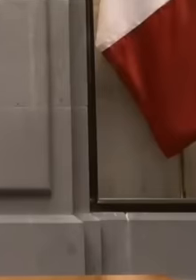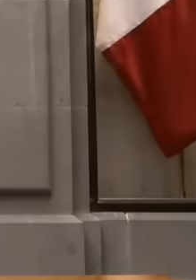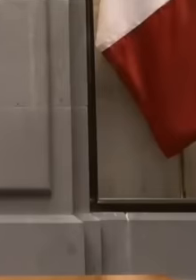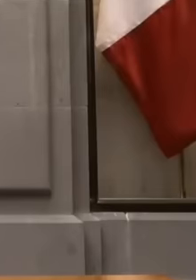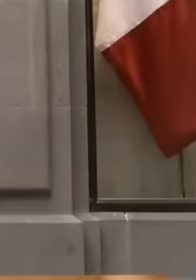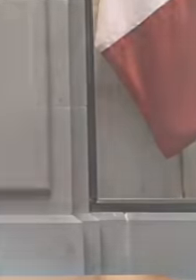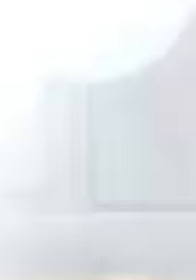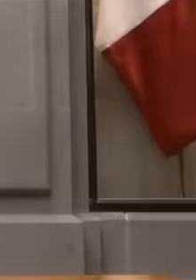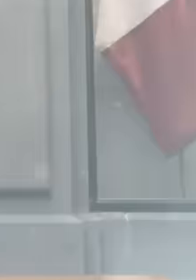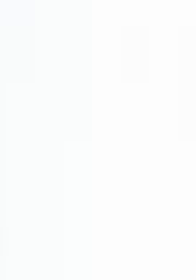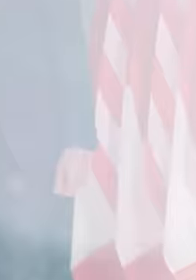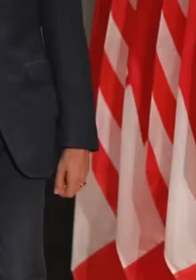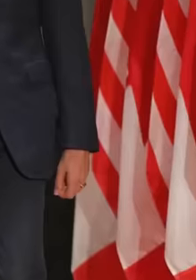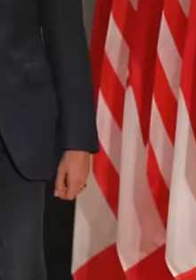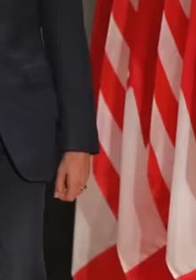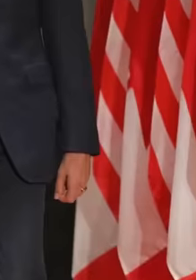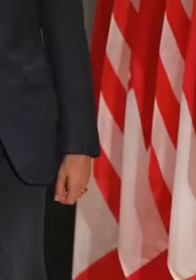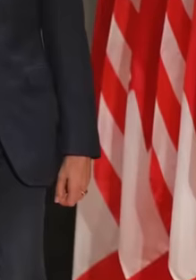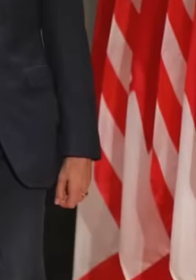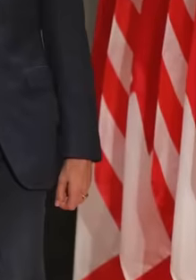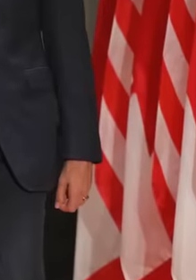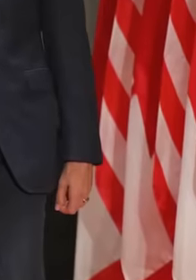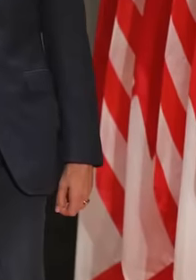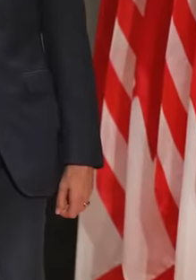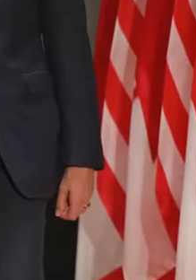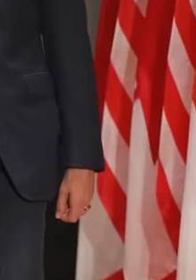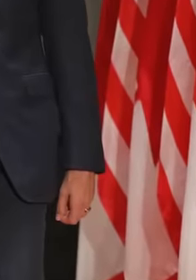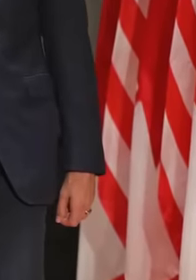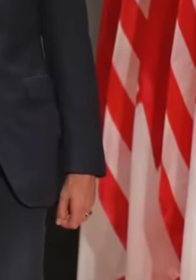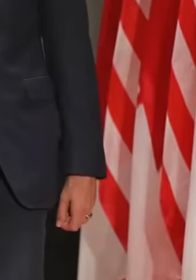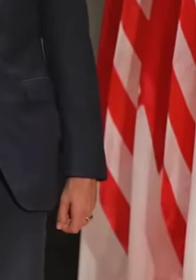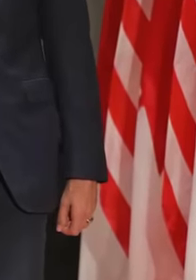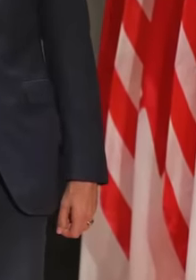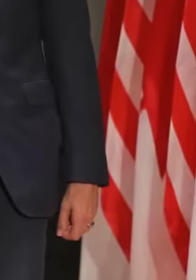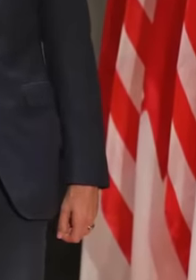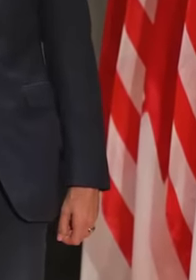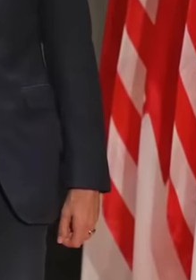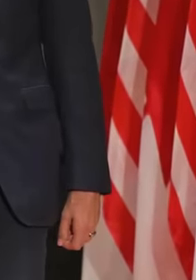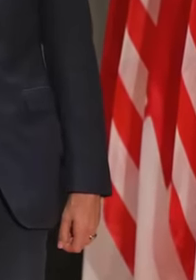the United States and Canada, are trying to stop this new reform of the Mexican president